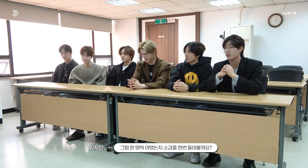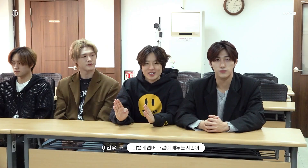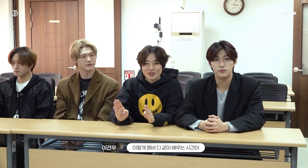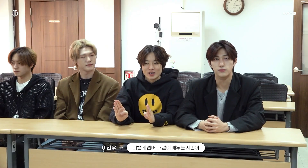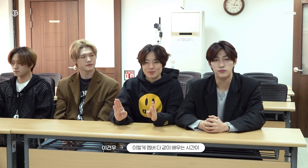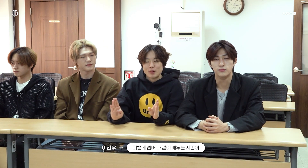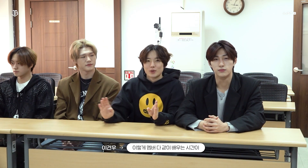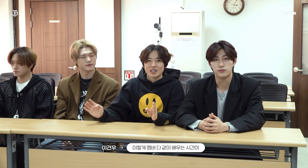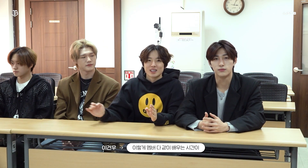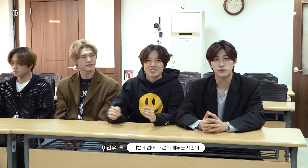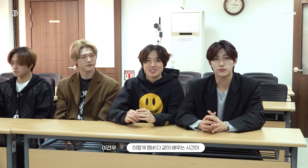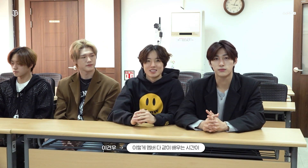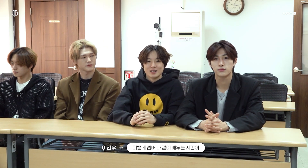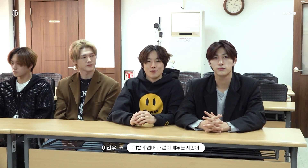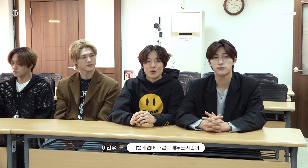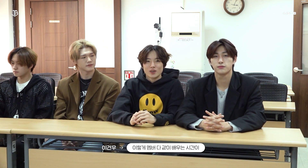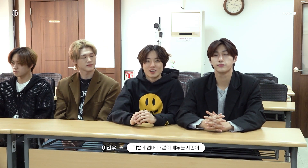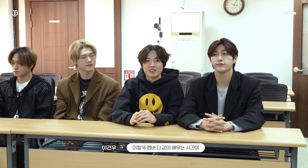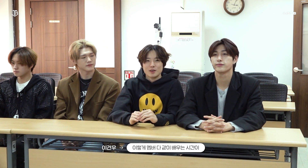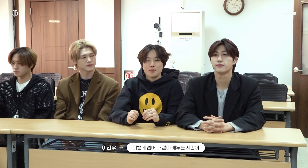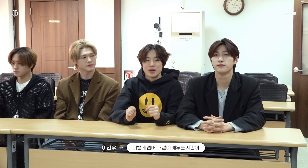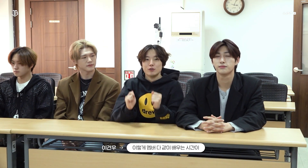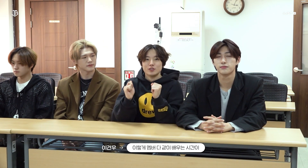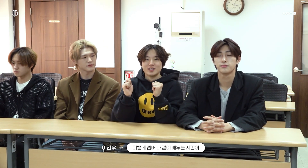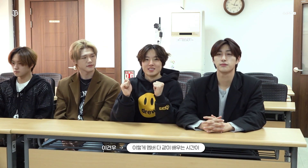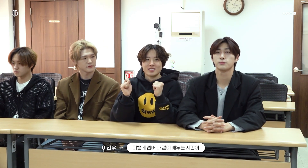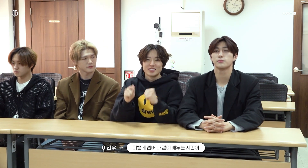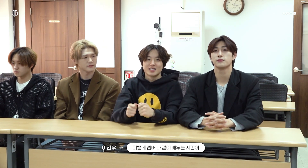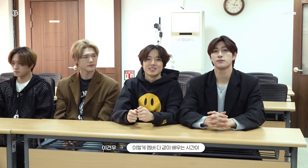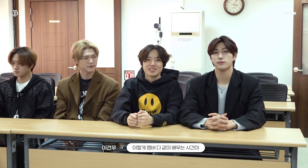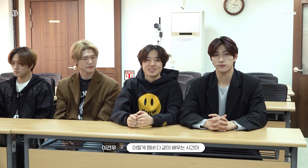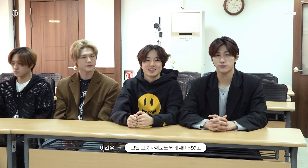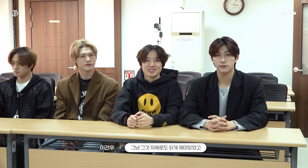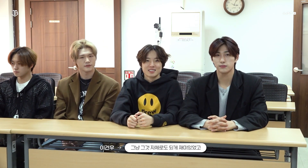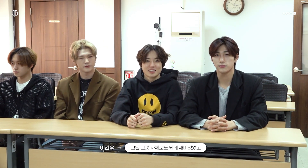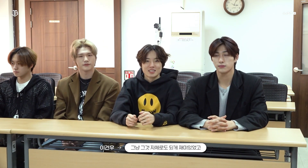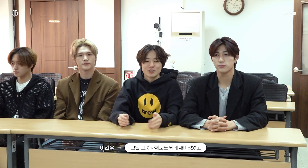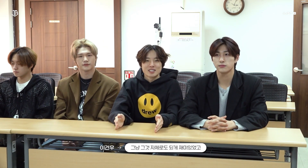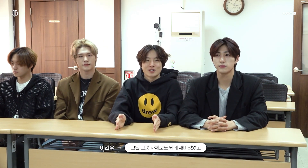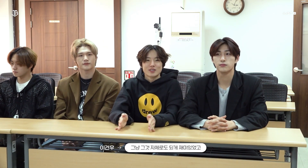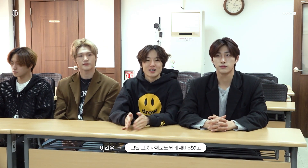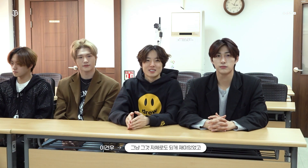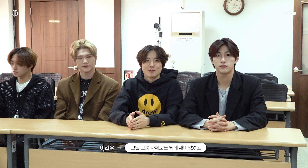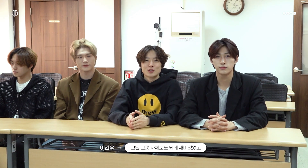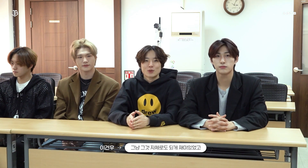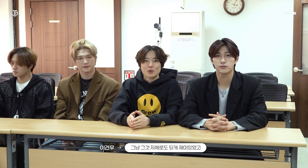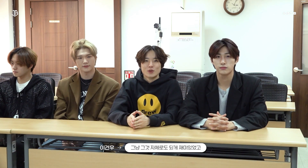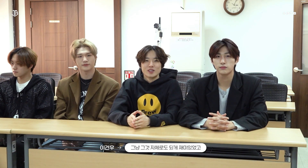It was fun to learn something new altogether as a group